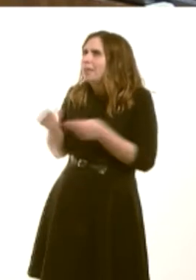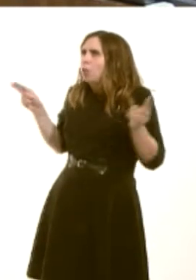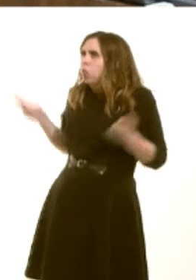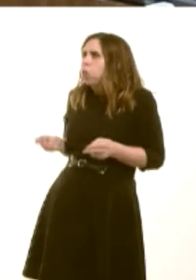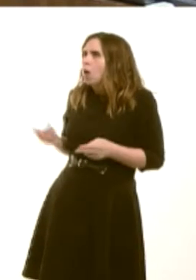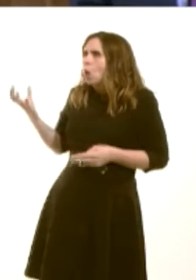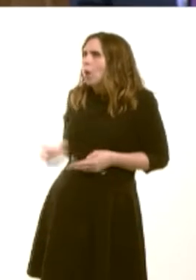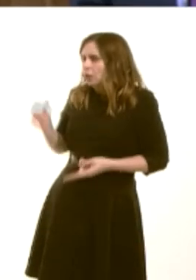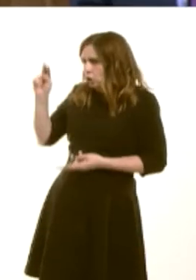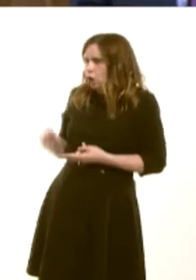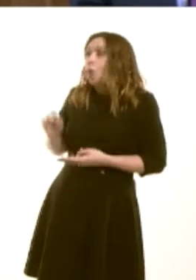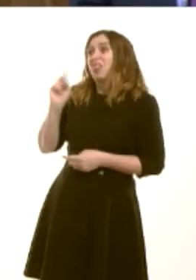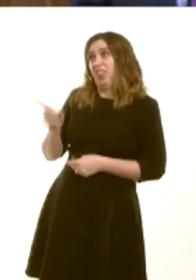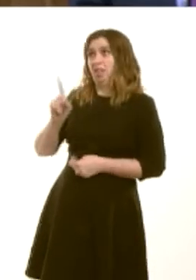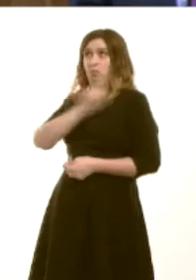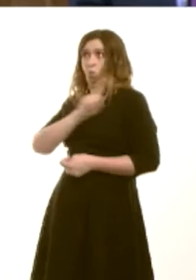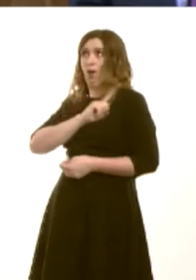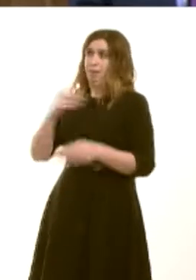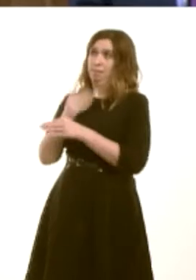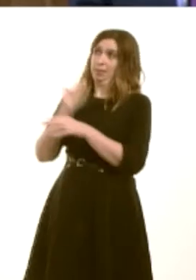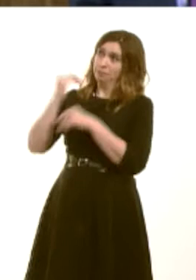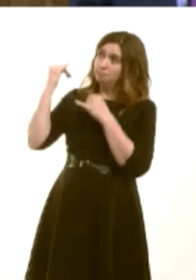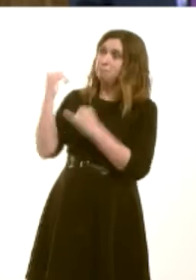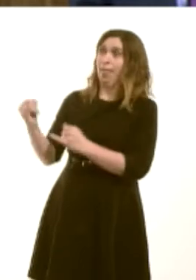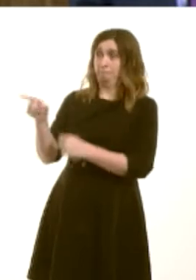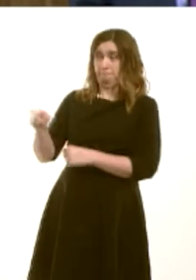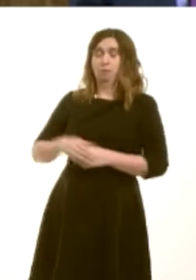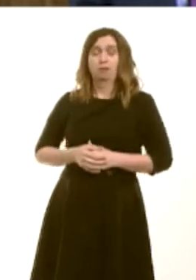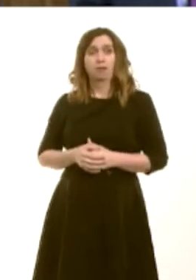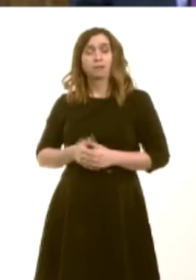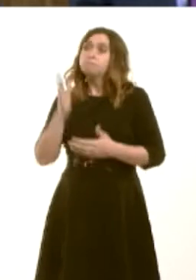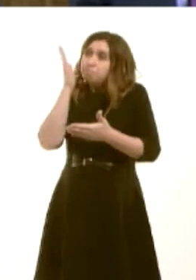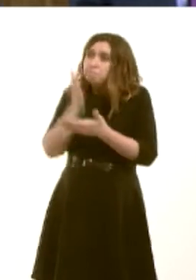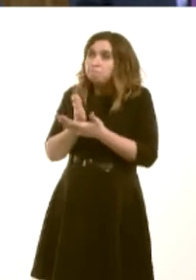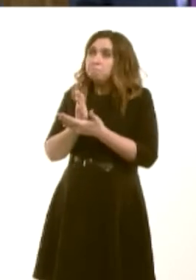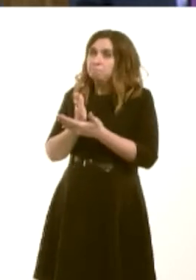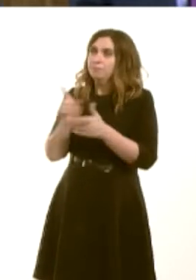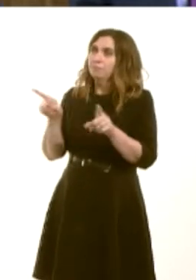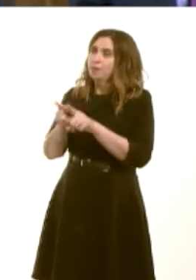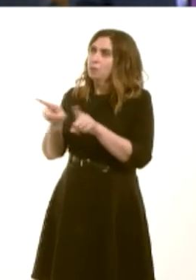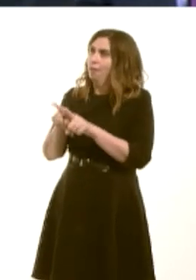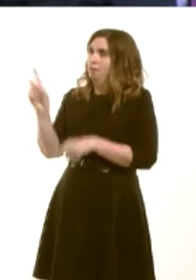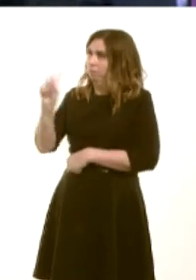2010. Thatís whatís happening to our businesses. Can I also say this to him: I mean, he sits